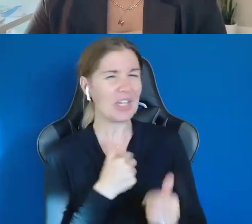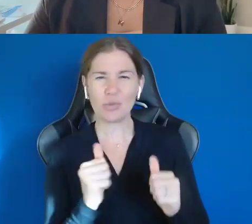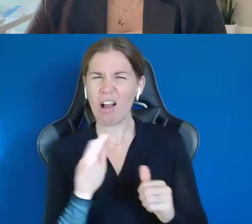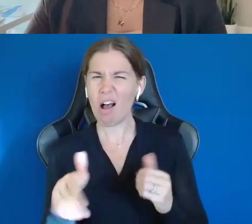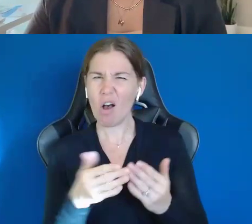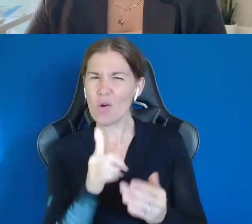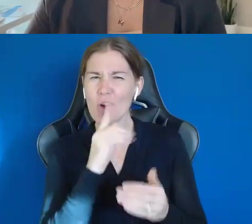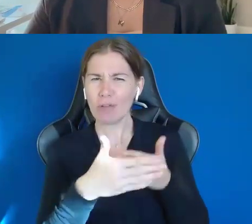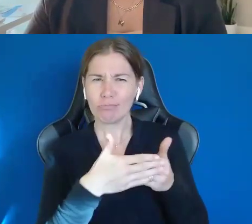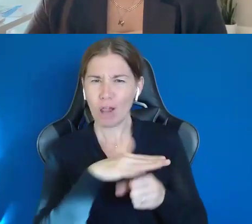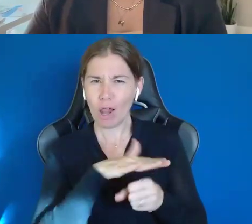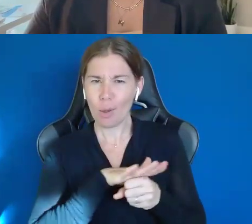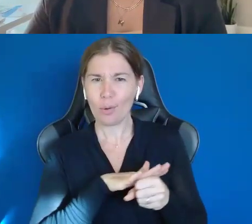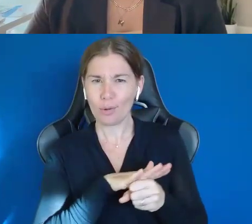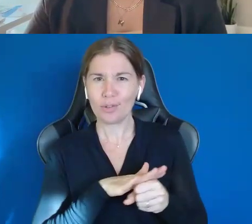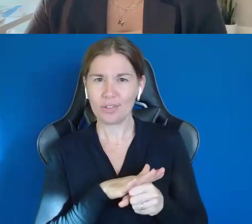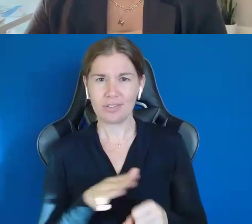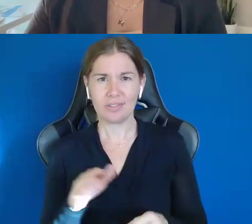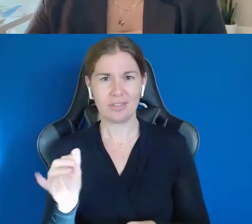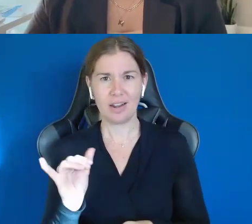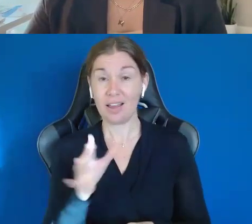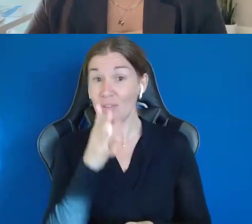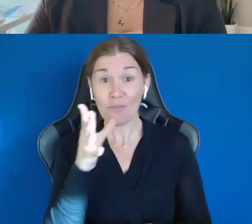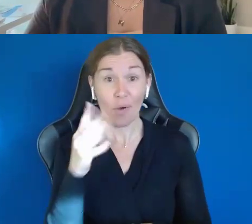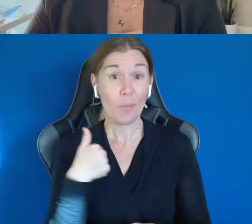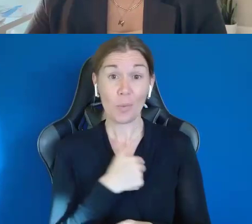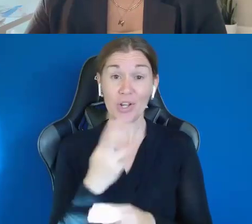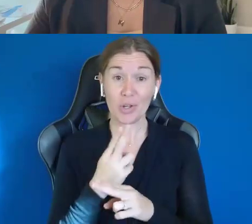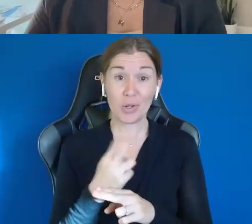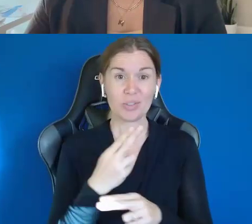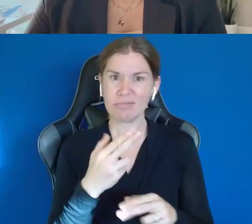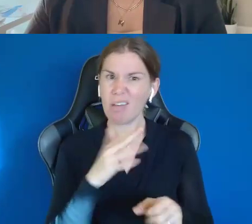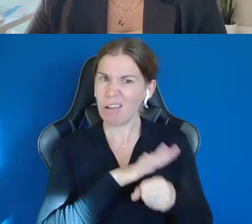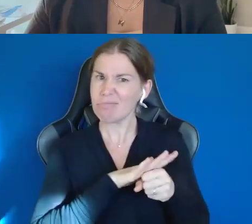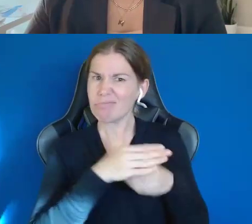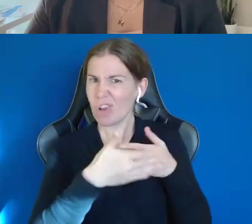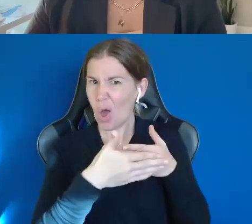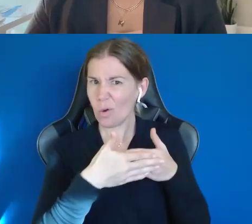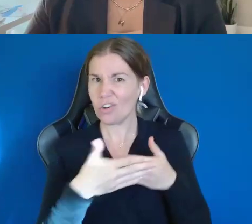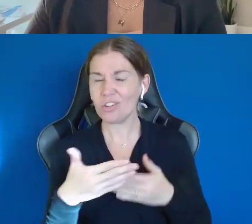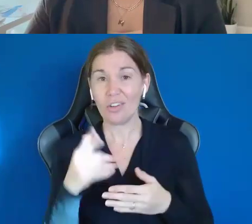We try and you know, the farm we use is a local farm for the milk.